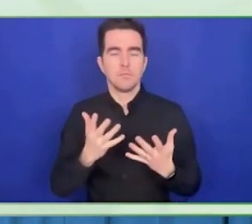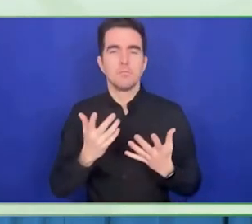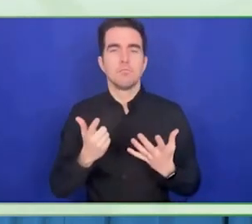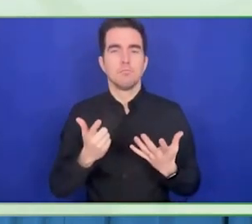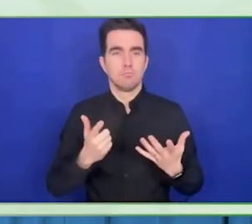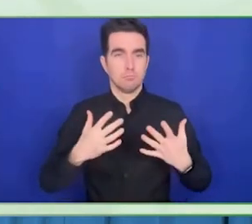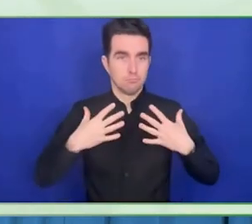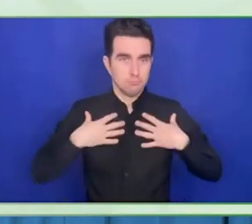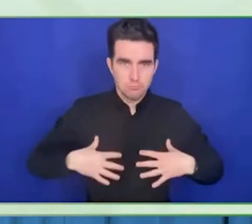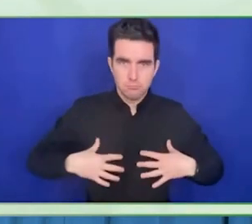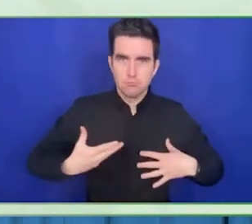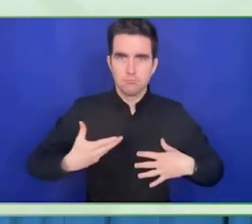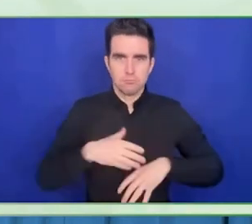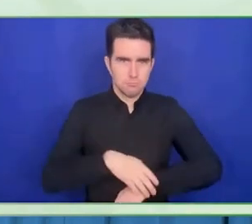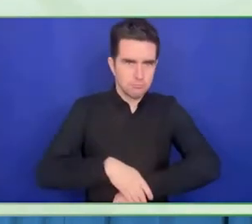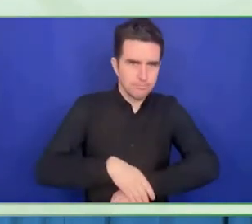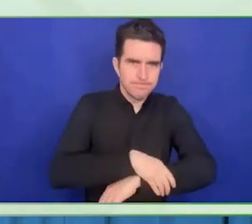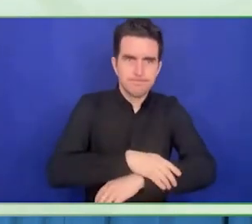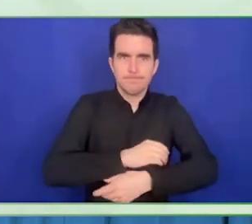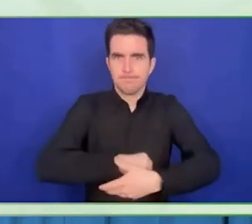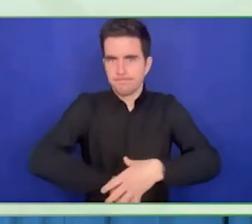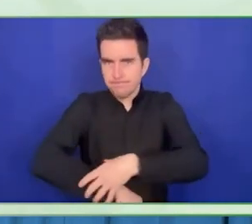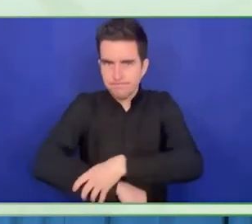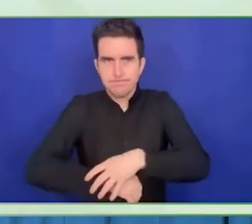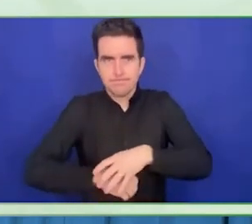We have been working in Myanmar from 2012.